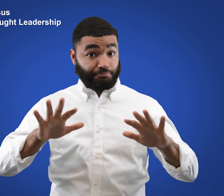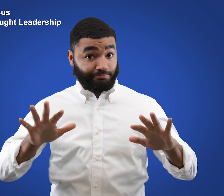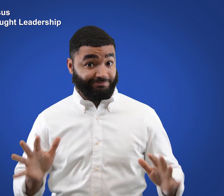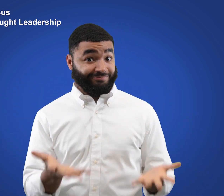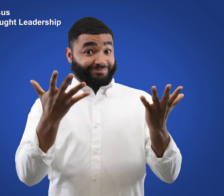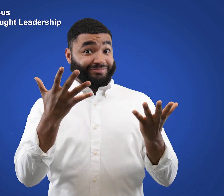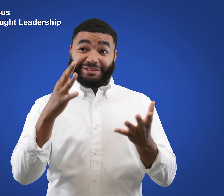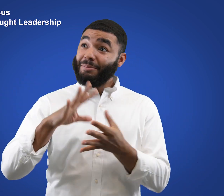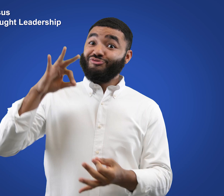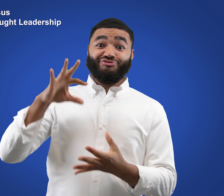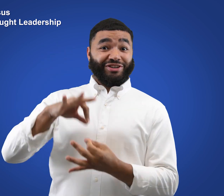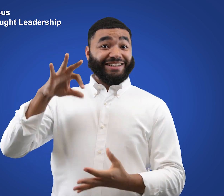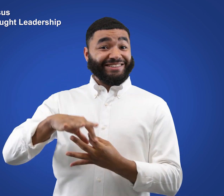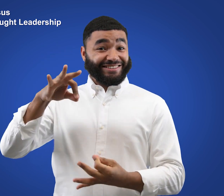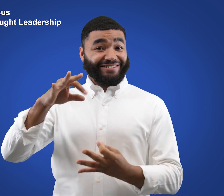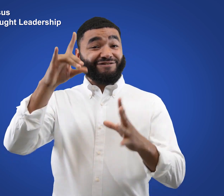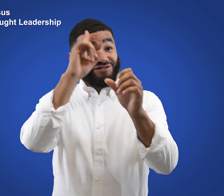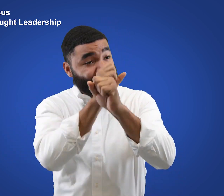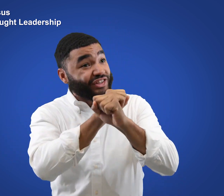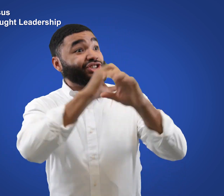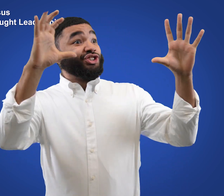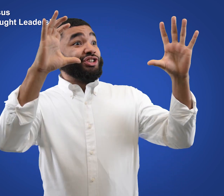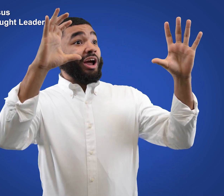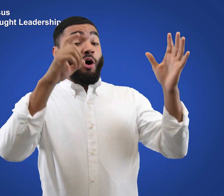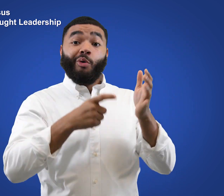Possesses the collaborative spirit and vision